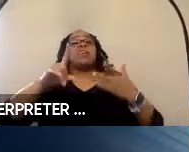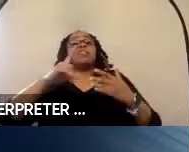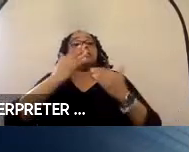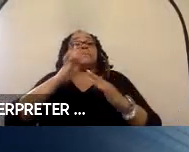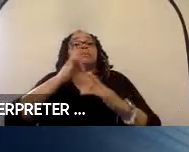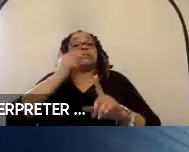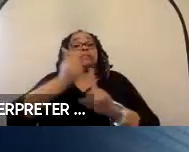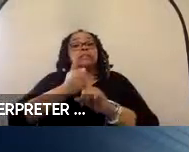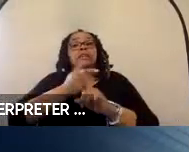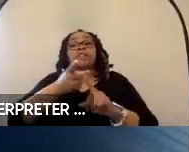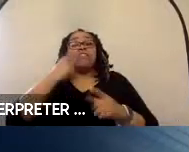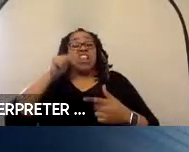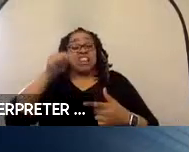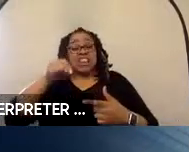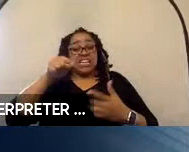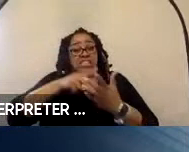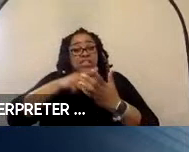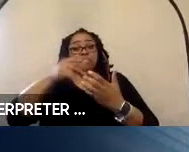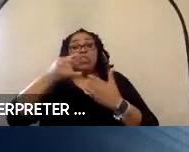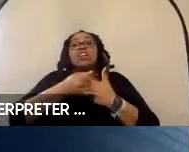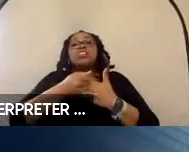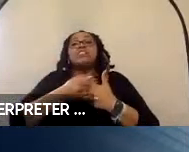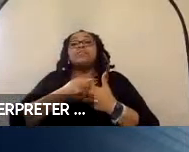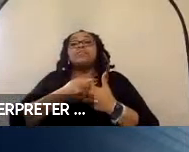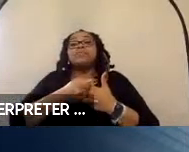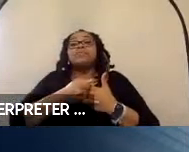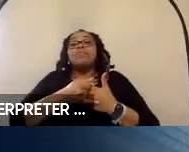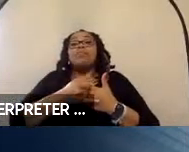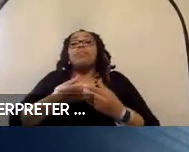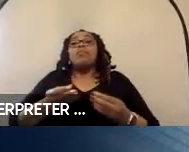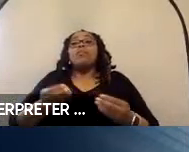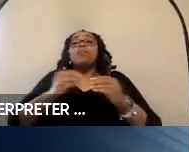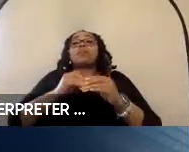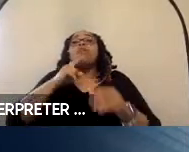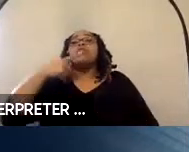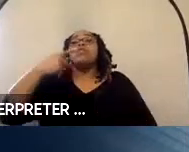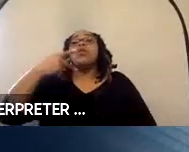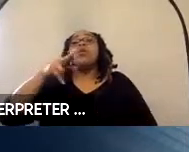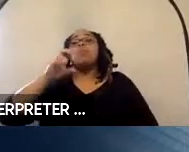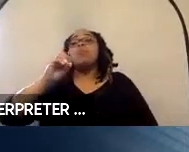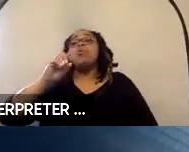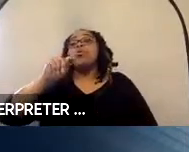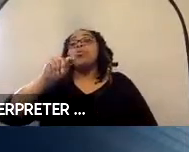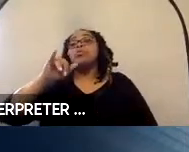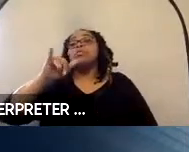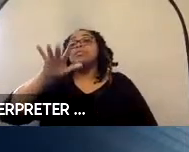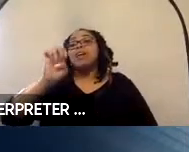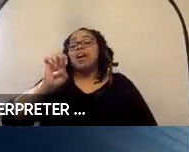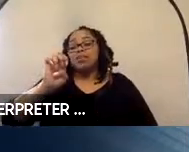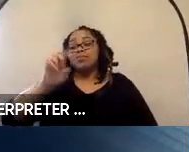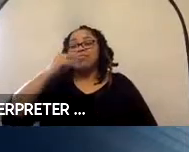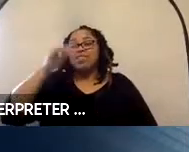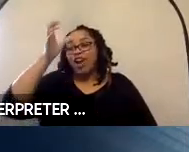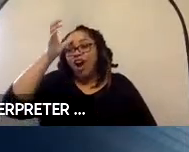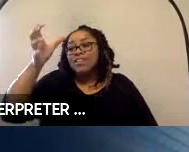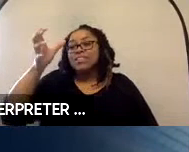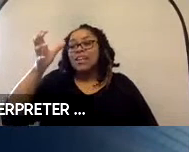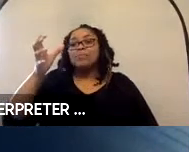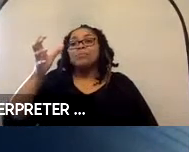this particular project, it was more of the prototype or proof of concept. So, the securement